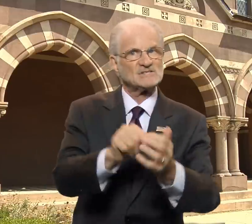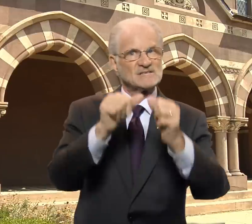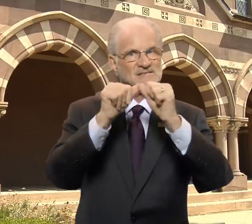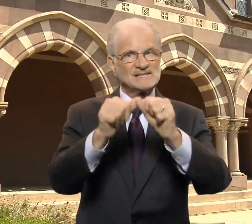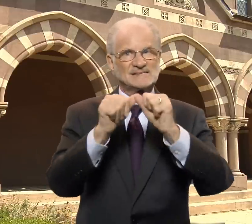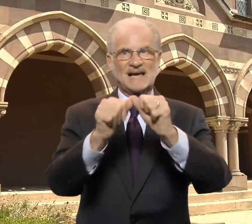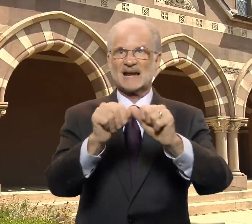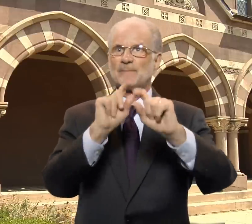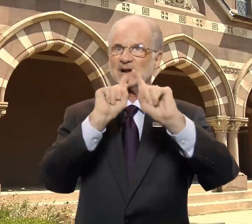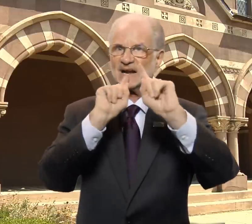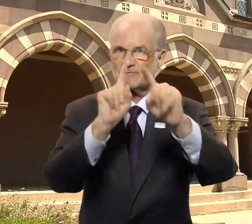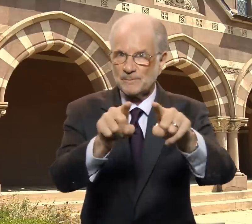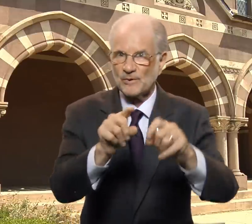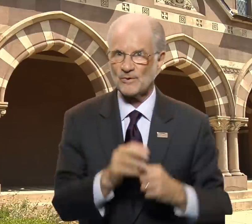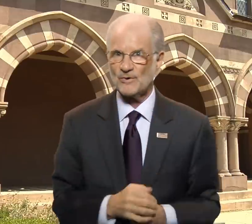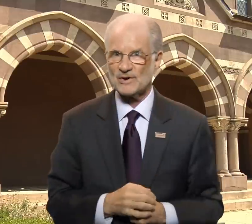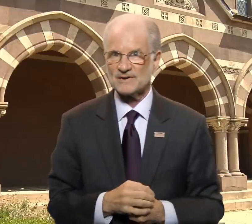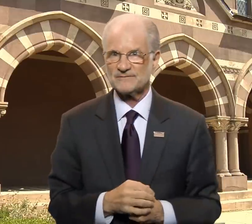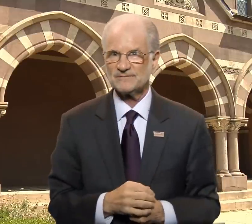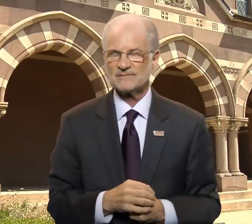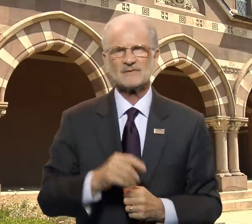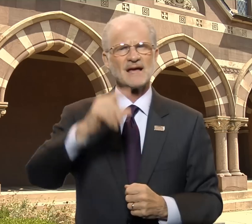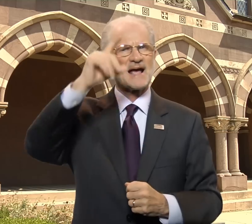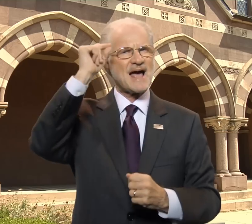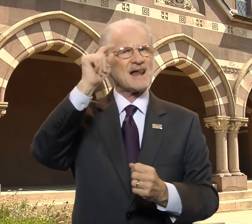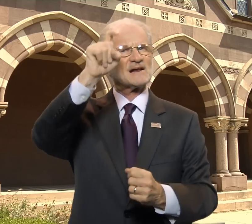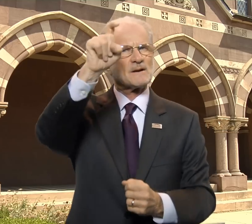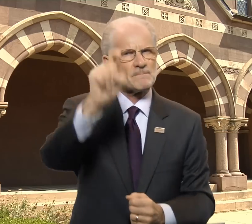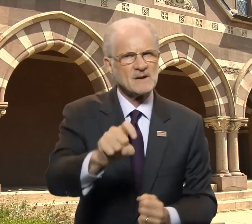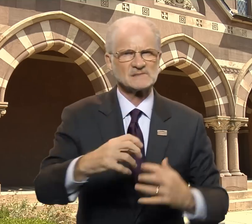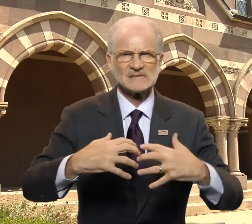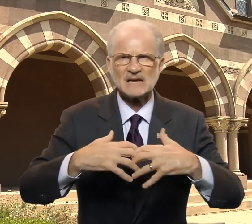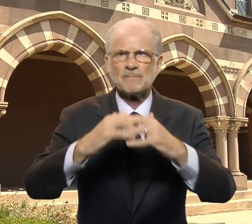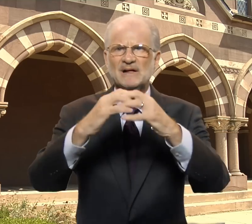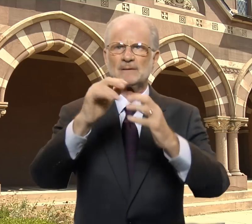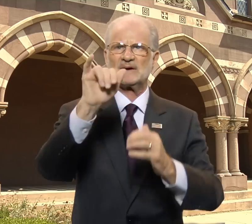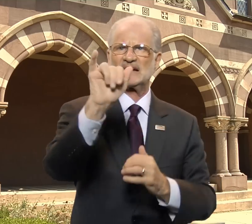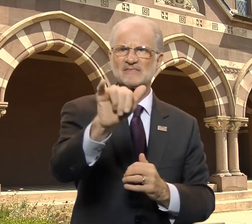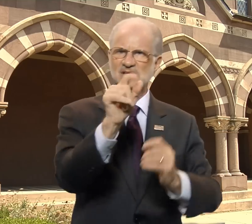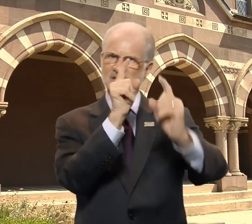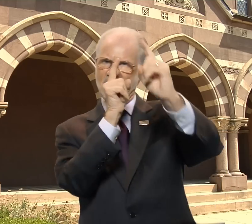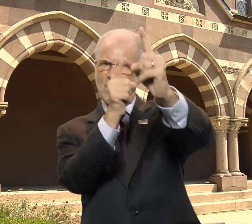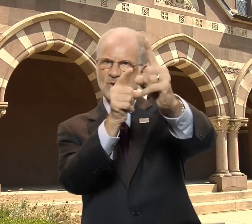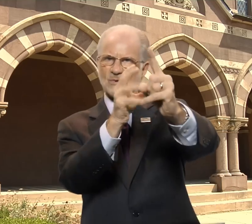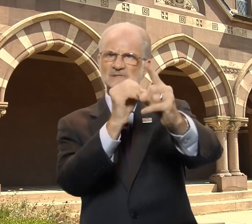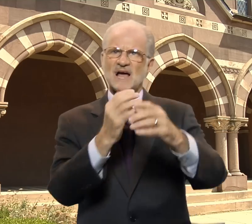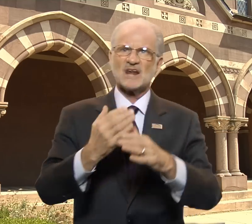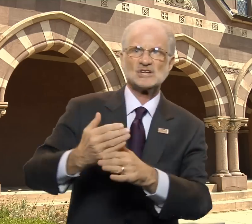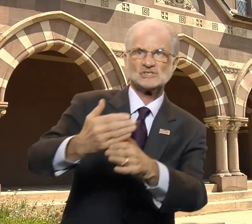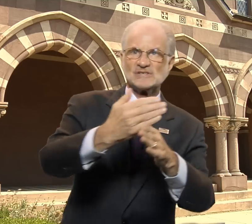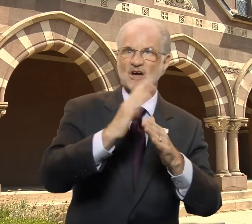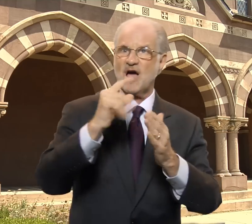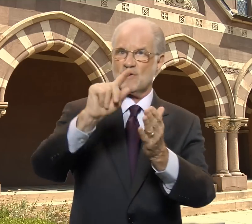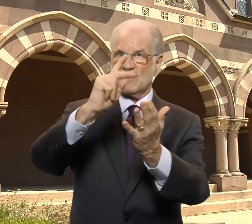5) And, publish a sustainability report. Gallaudet must implement these goals